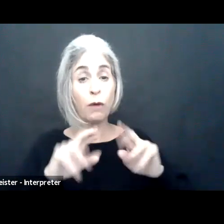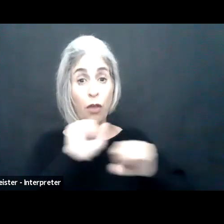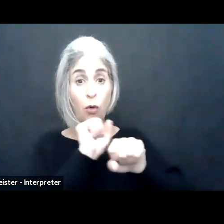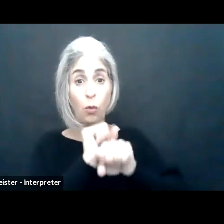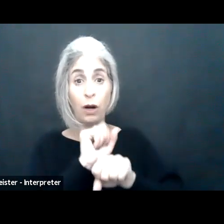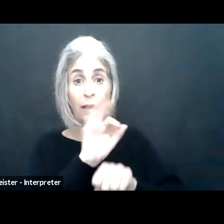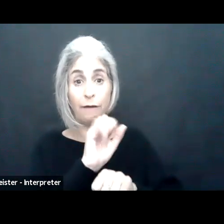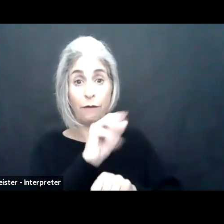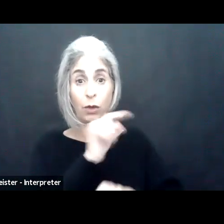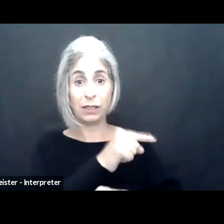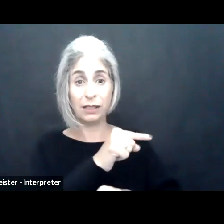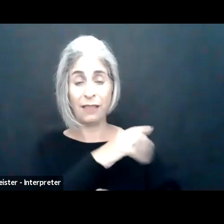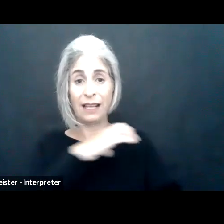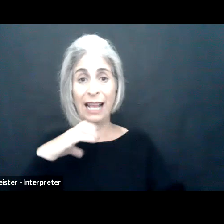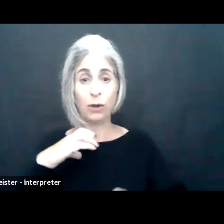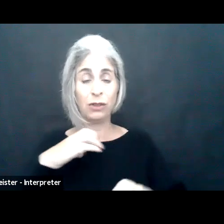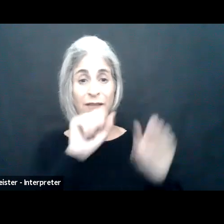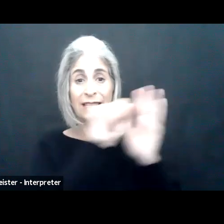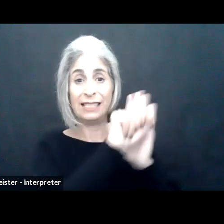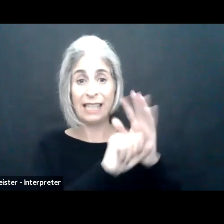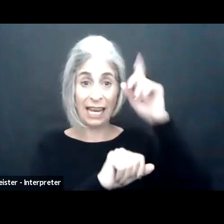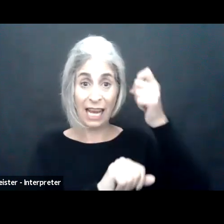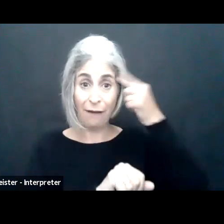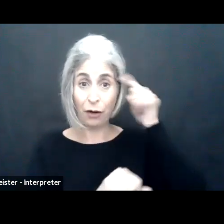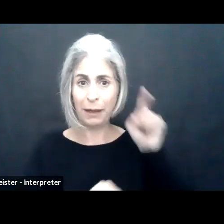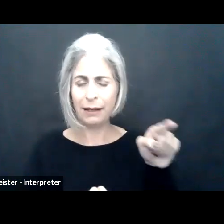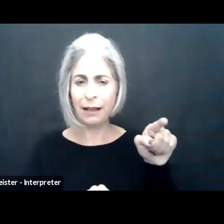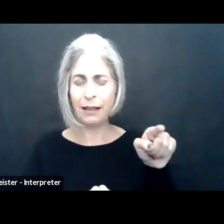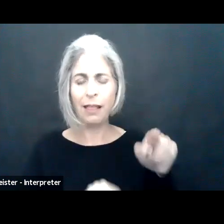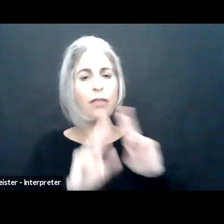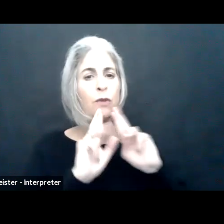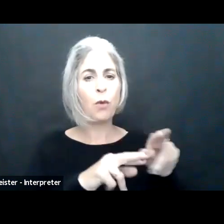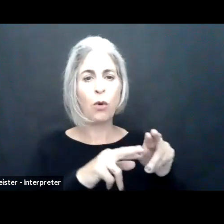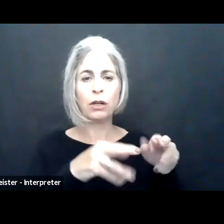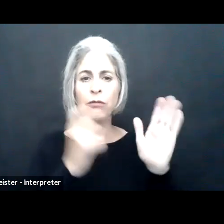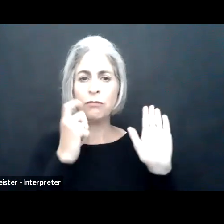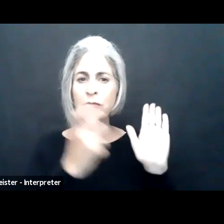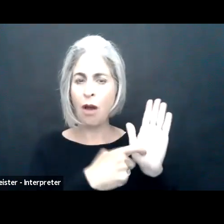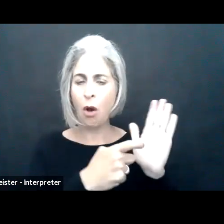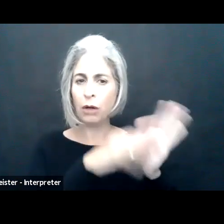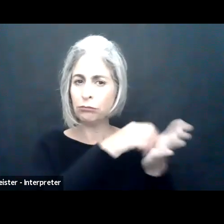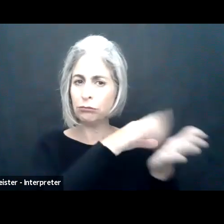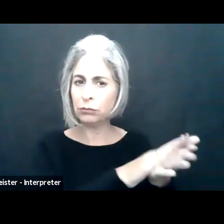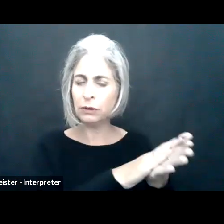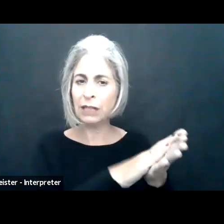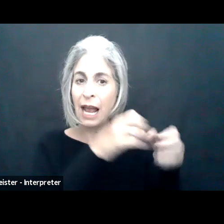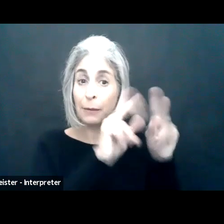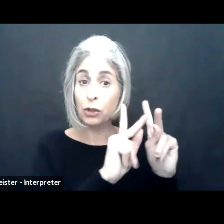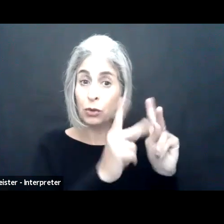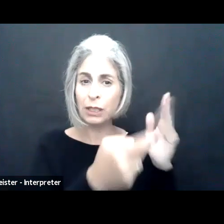unanticipated. And a report of the futures of the workforce by the Council of State